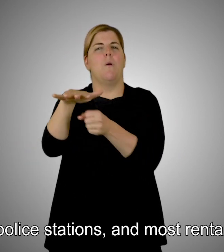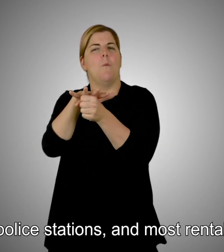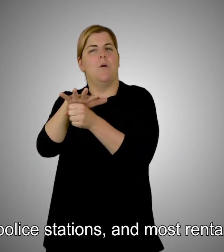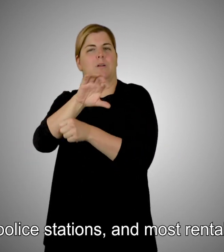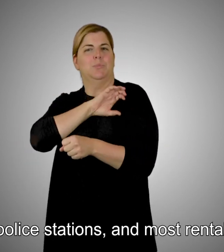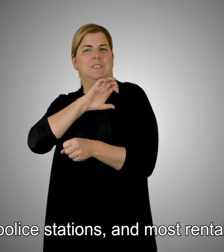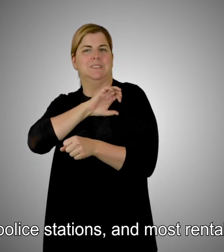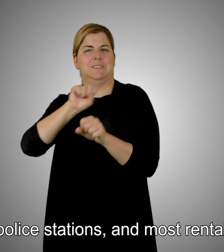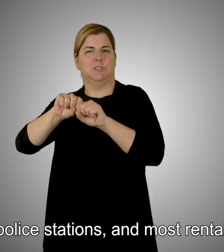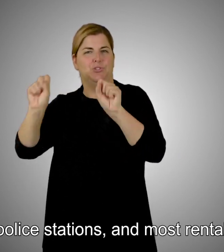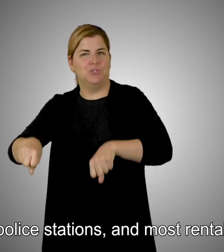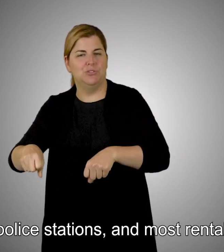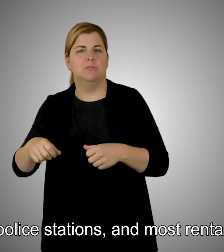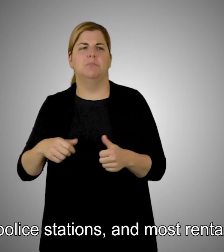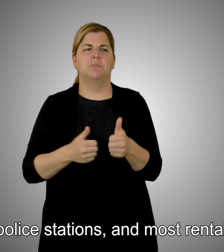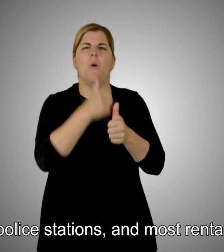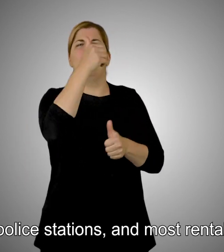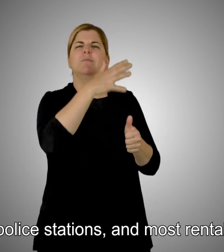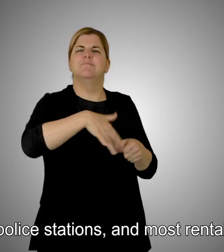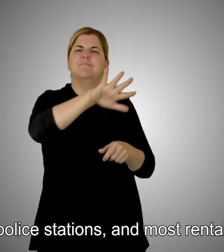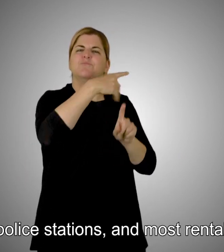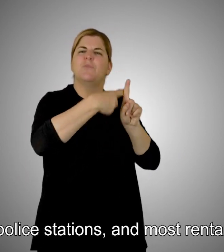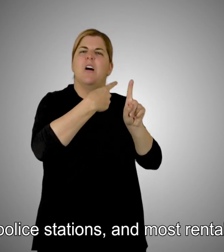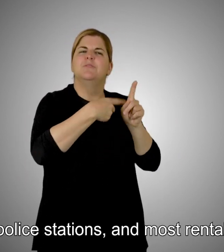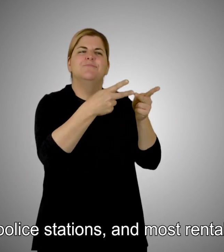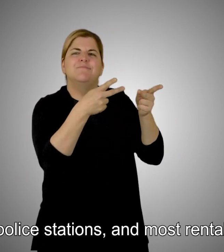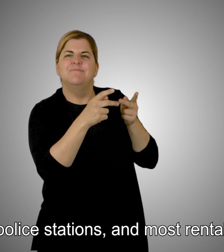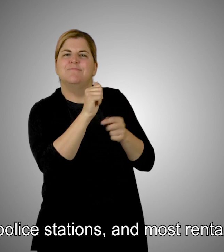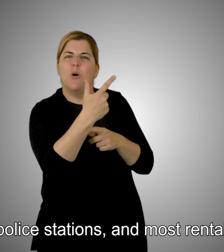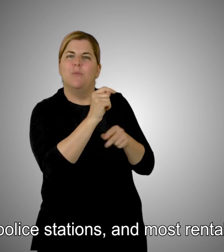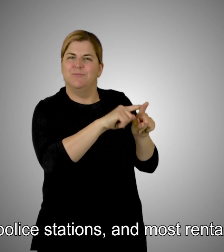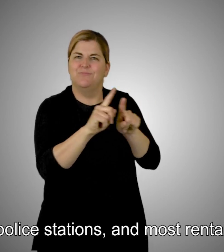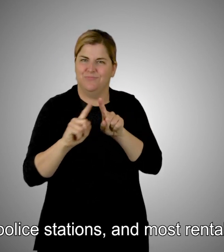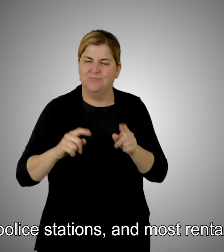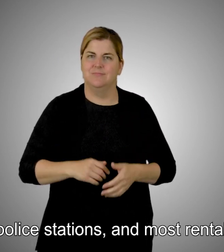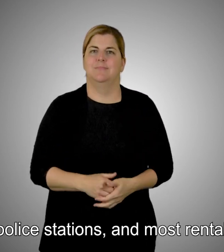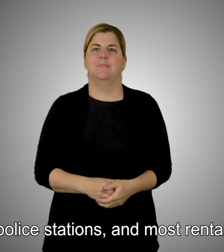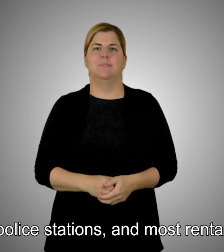local police stations, and most rental housing.